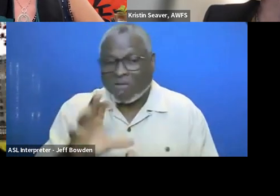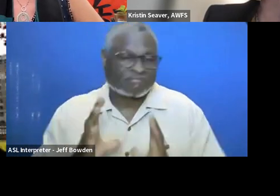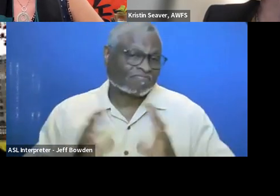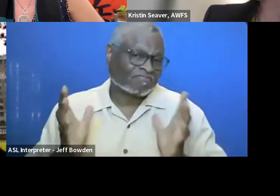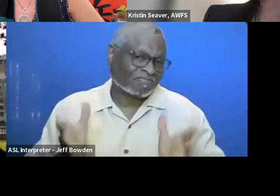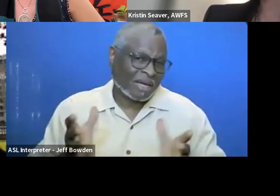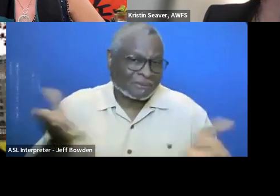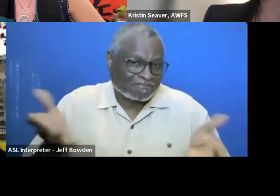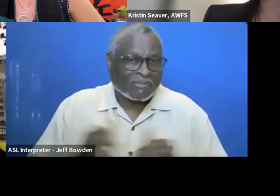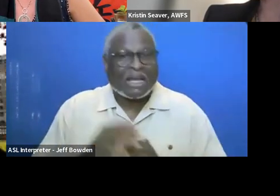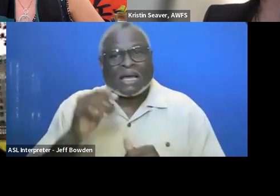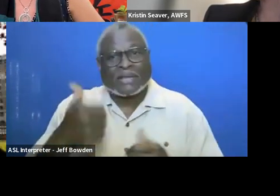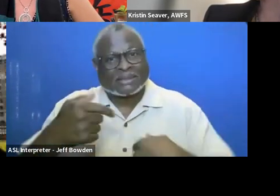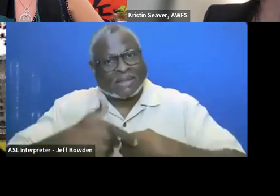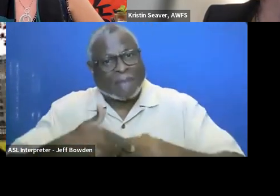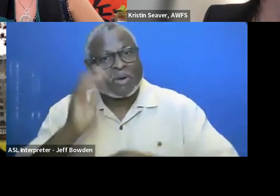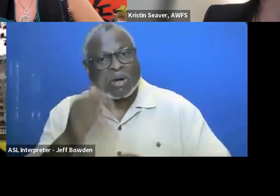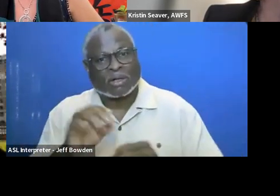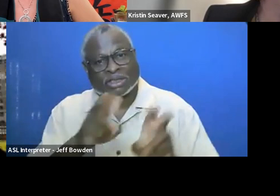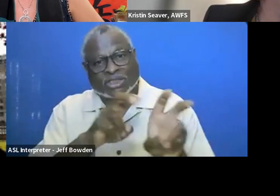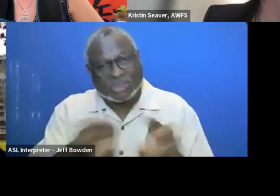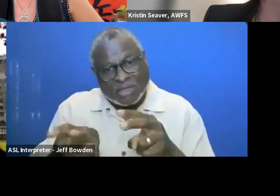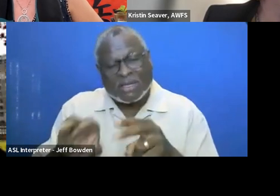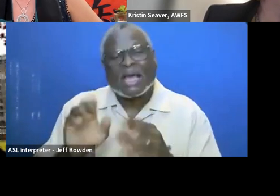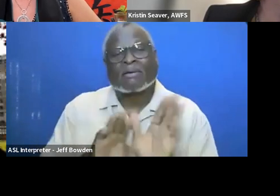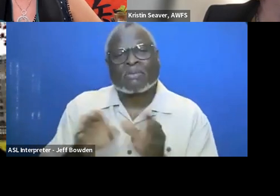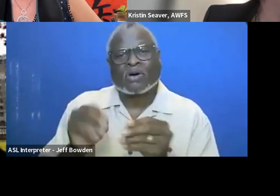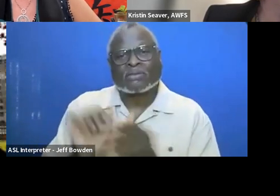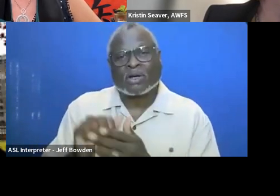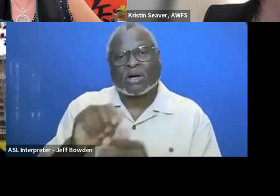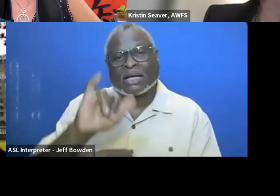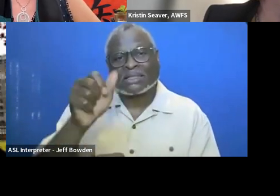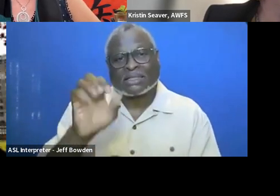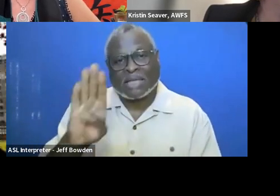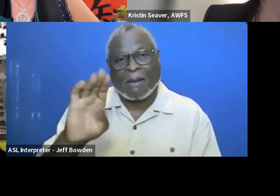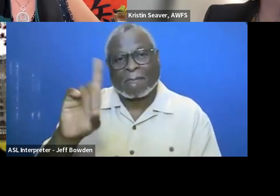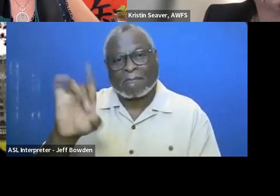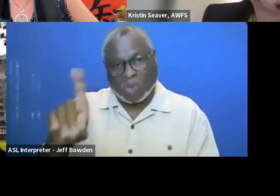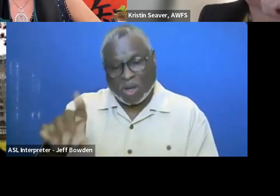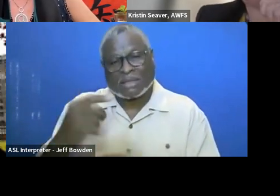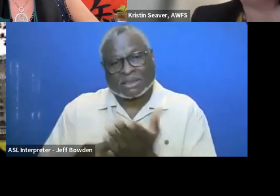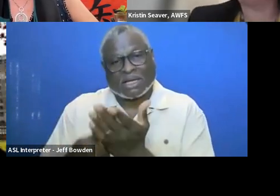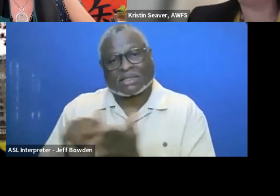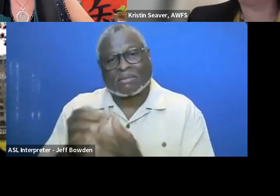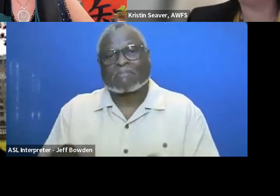At this point we are going to shift and move to the Jamboard to discuss some key takeaways.